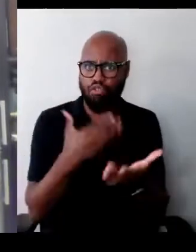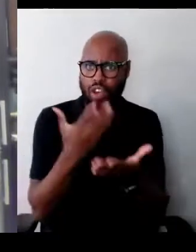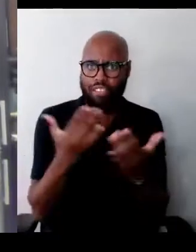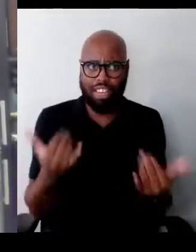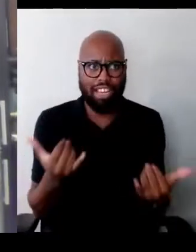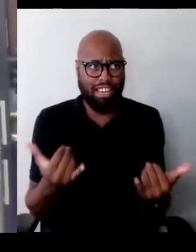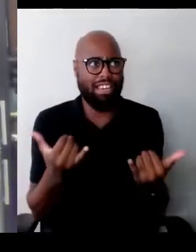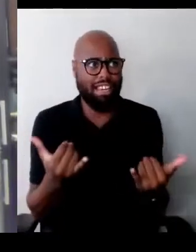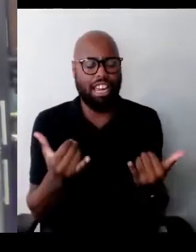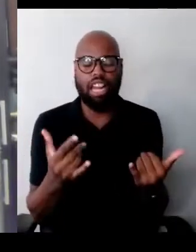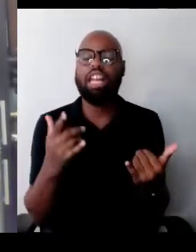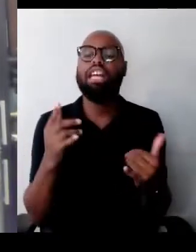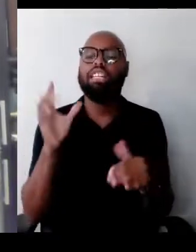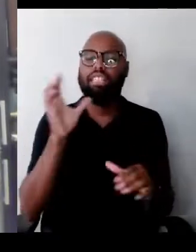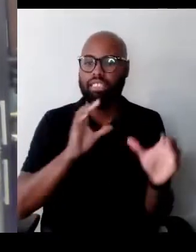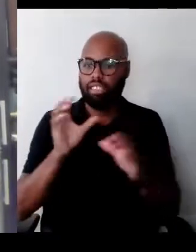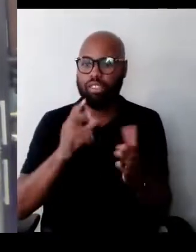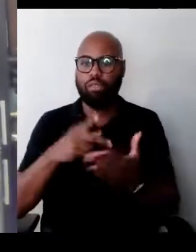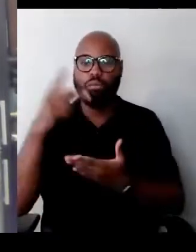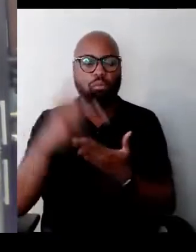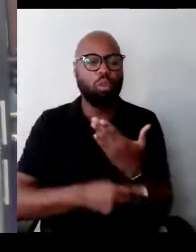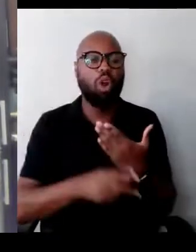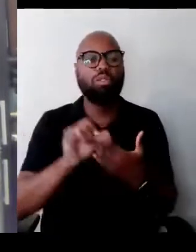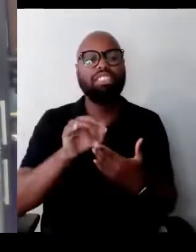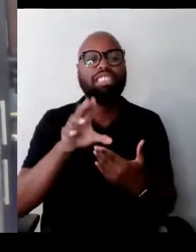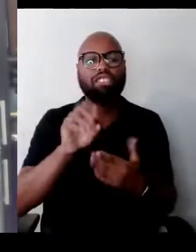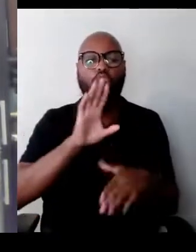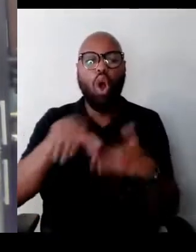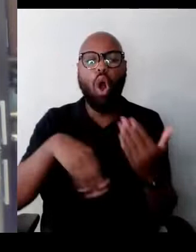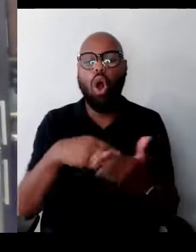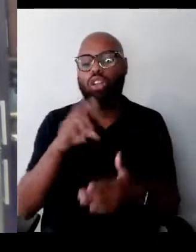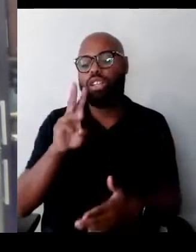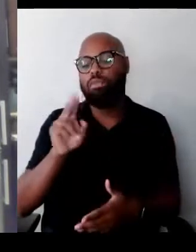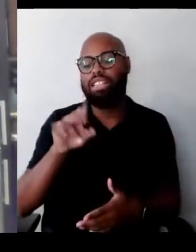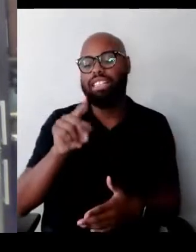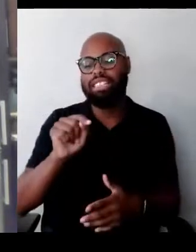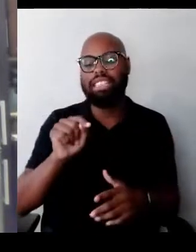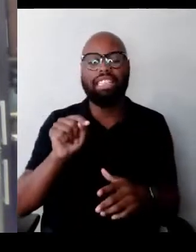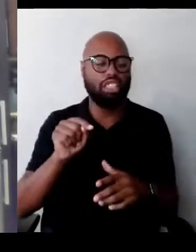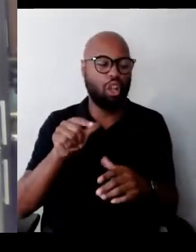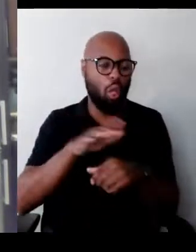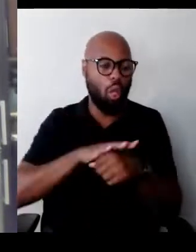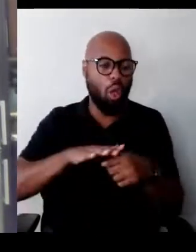appear on all of WNET's local and national broadcasts and across our digital platforms.